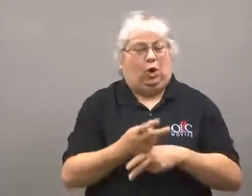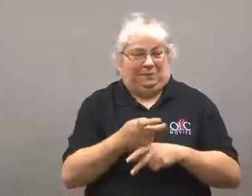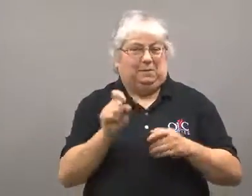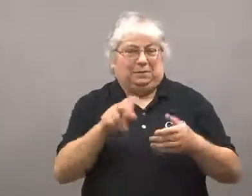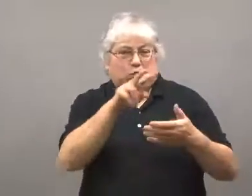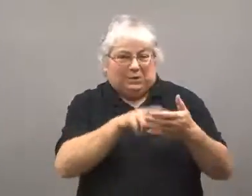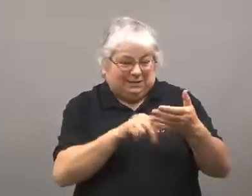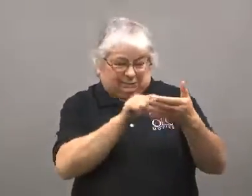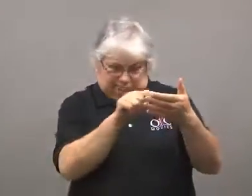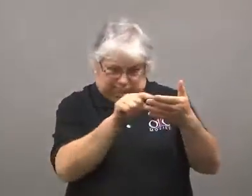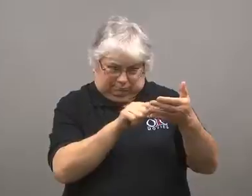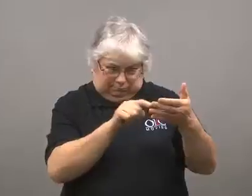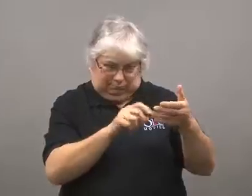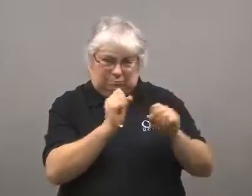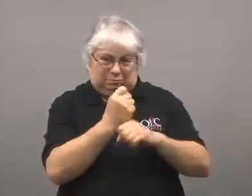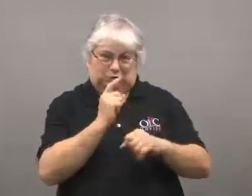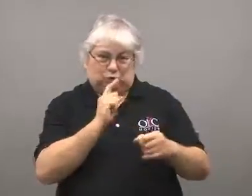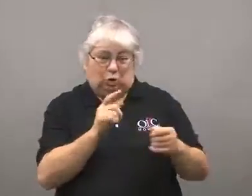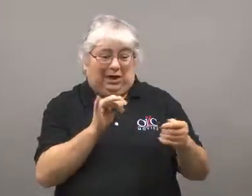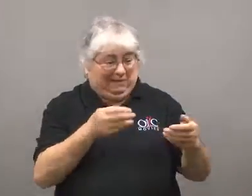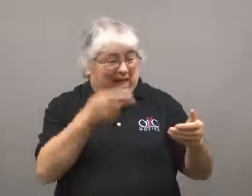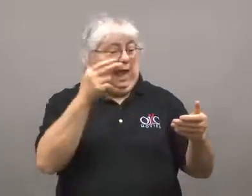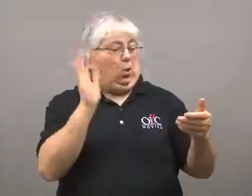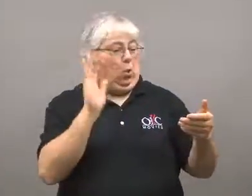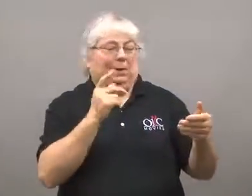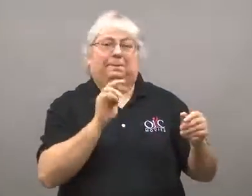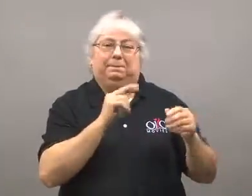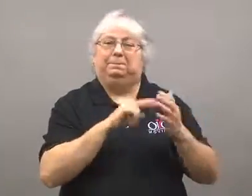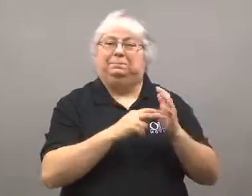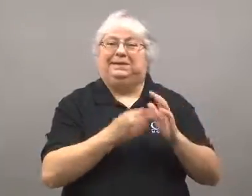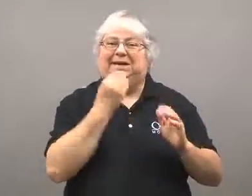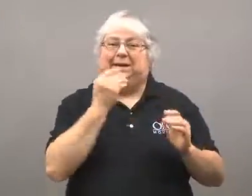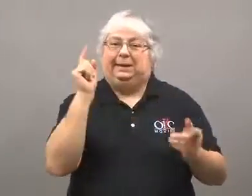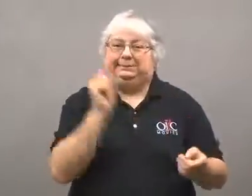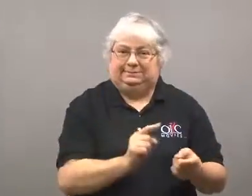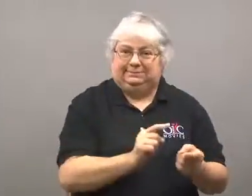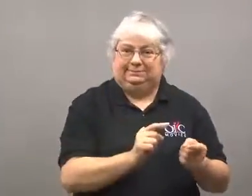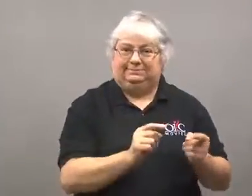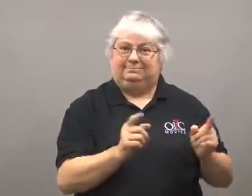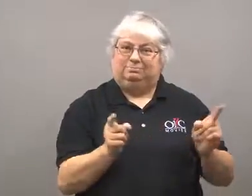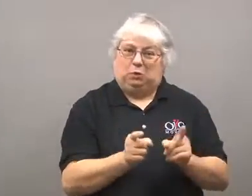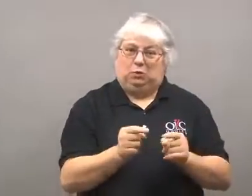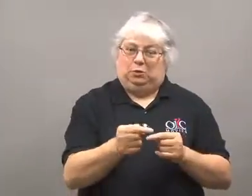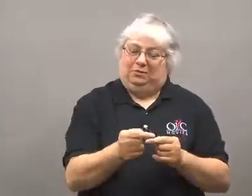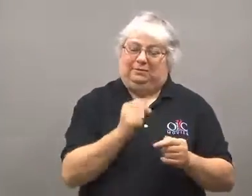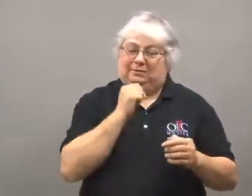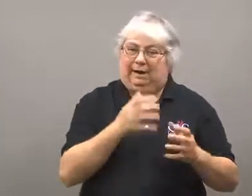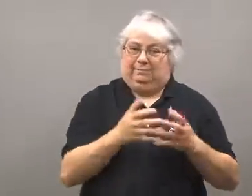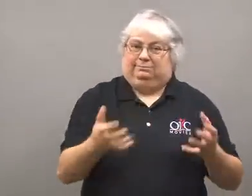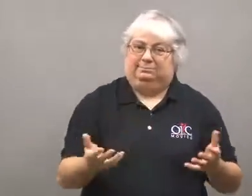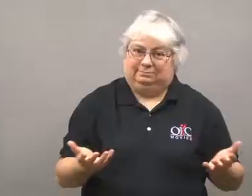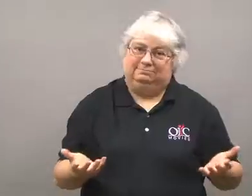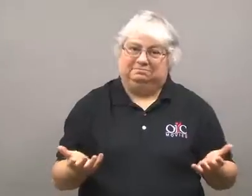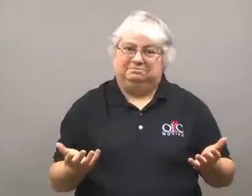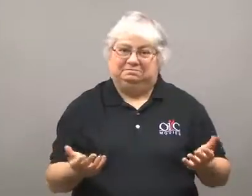Read the labels and eat smaller portions of that's the case.